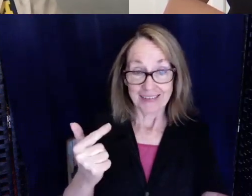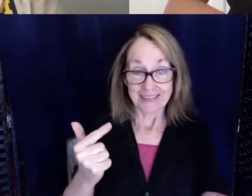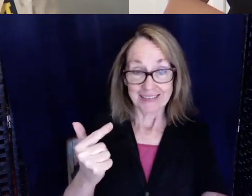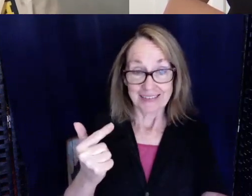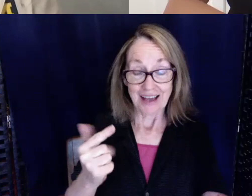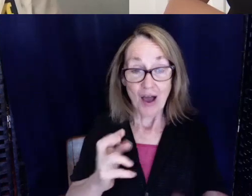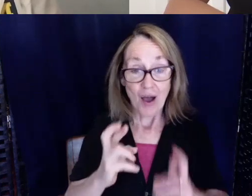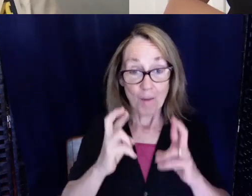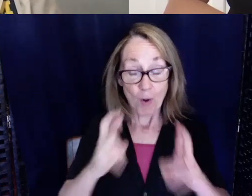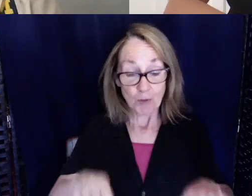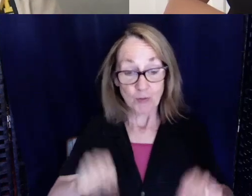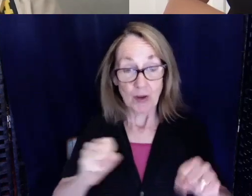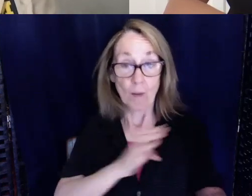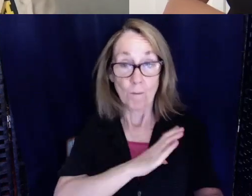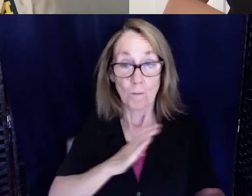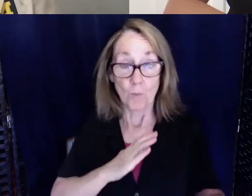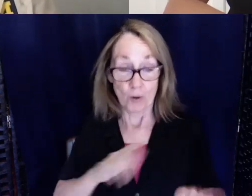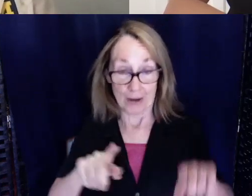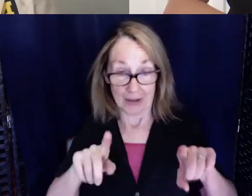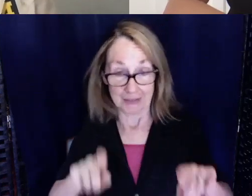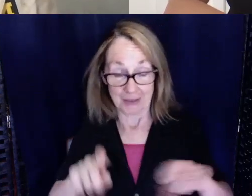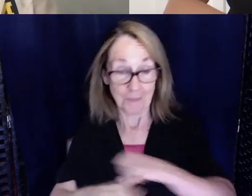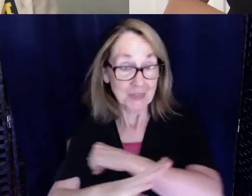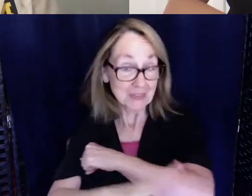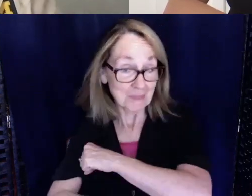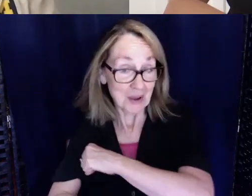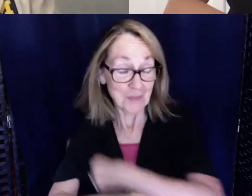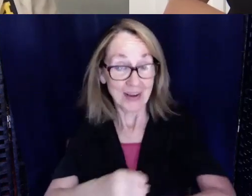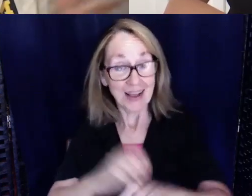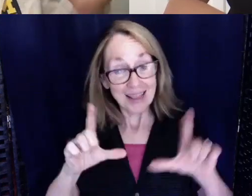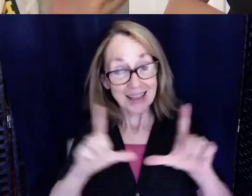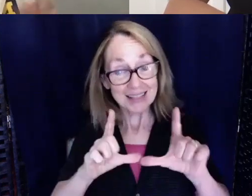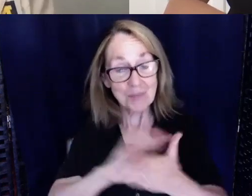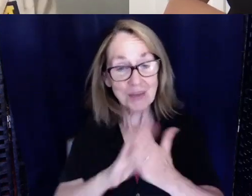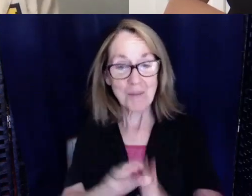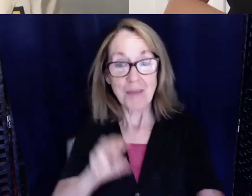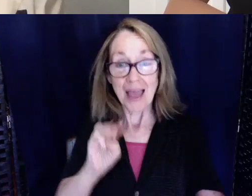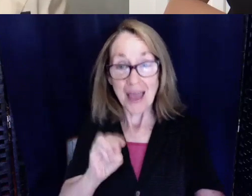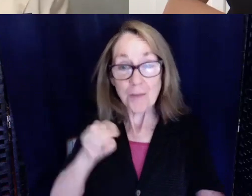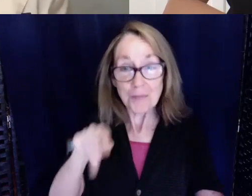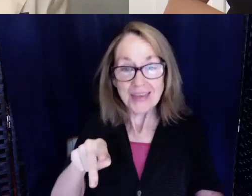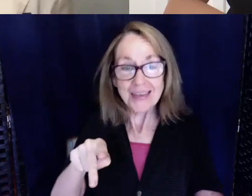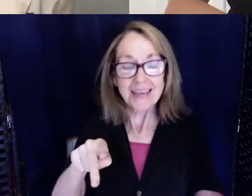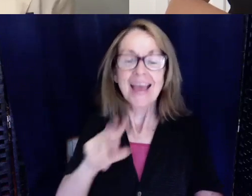board exams in September and get my license and be an NP in the fall.